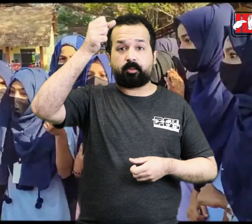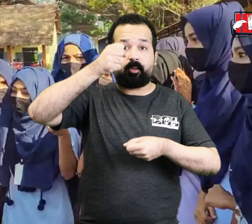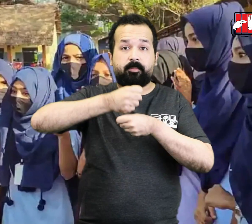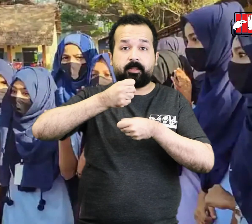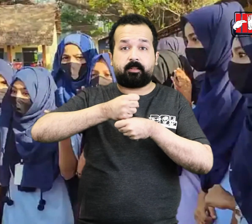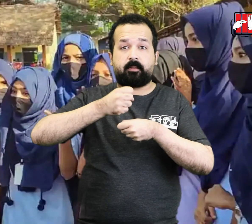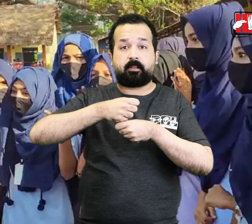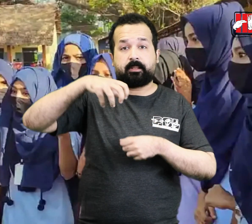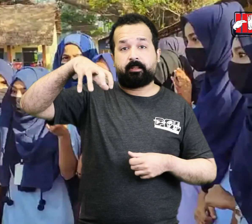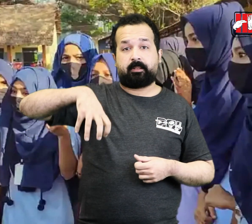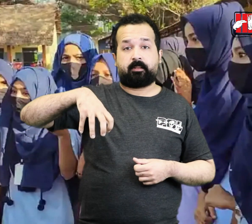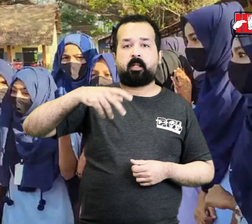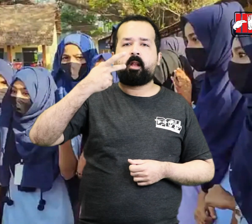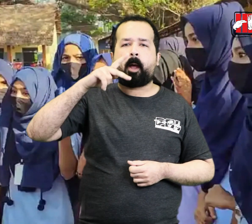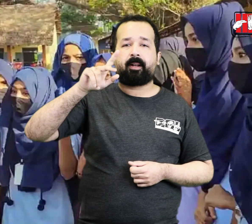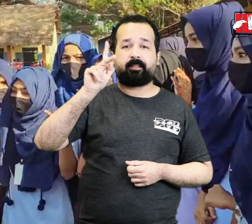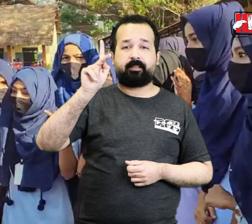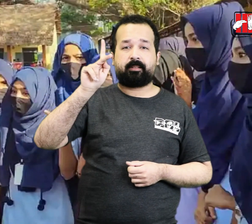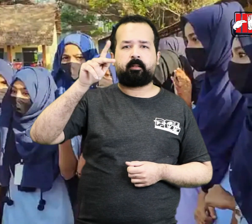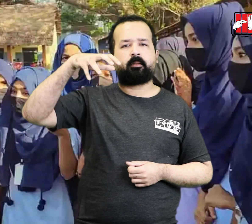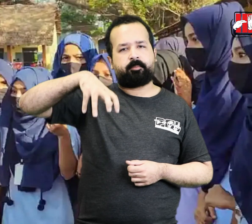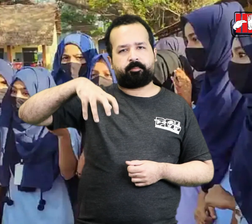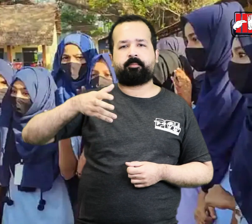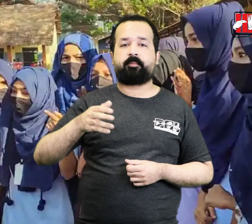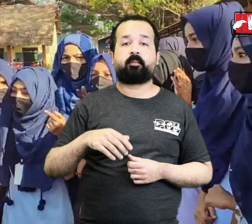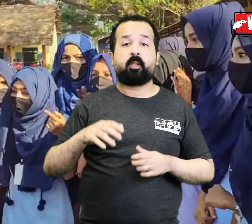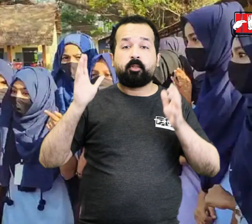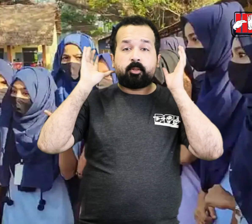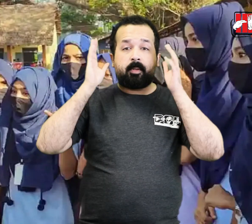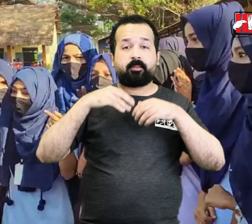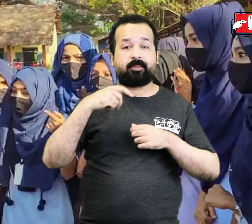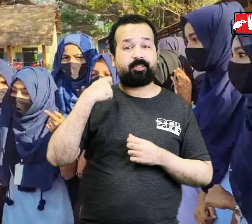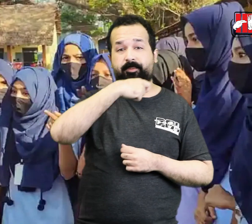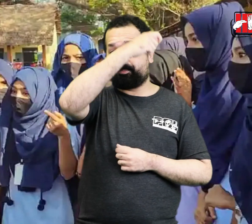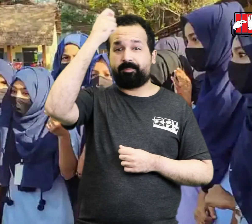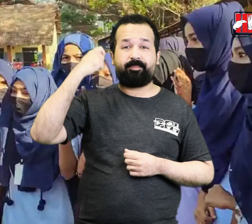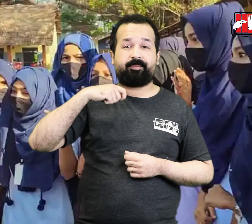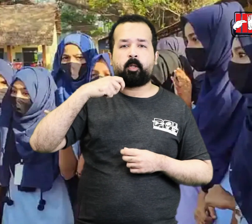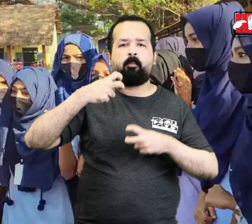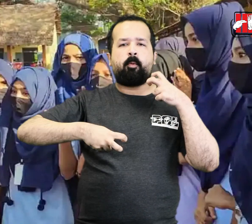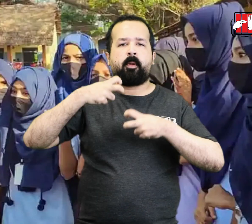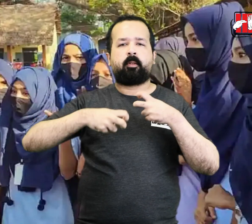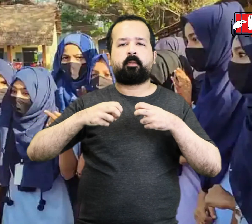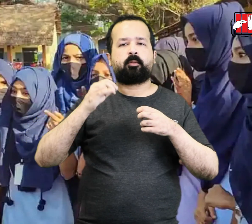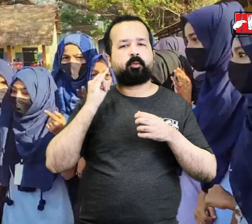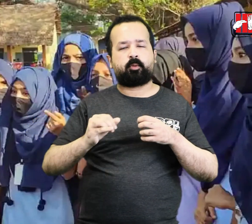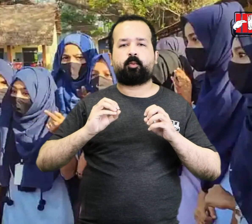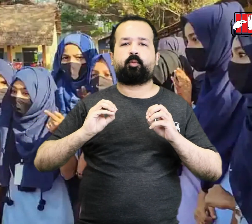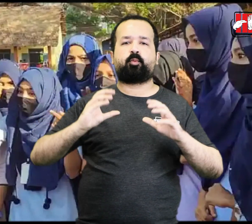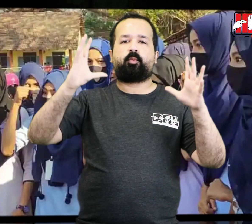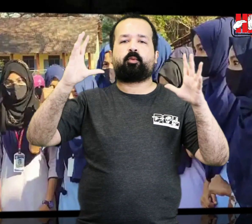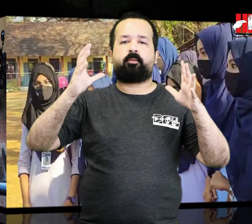Hijab controversy intensifies in the Indian state of Karnataka;